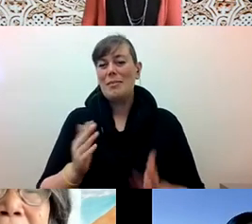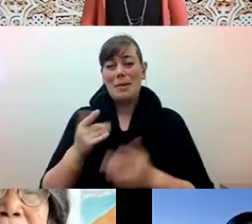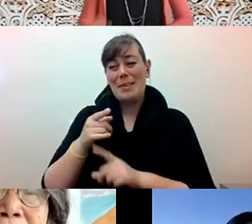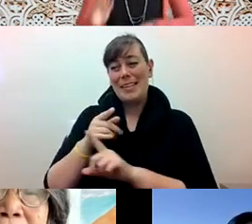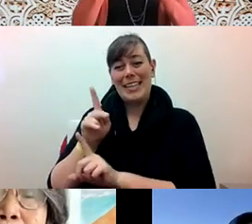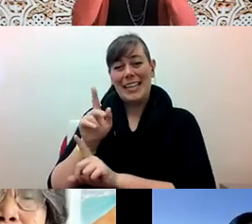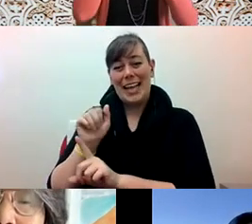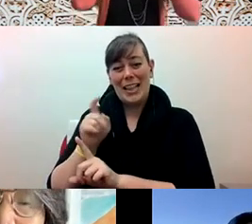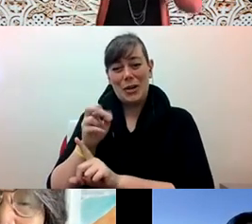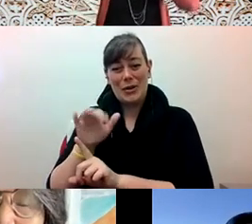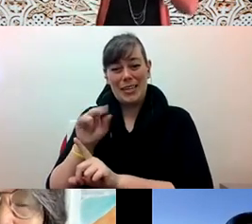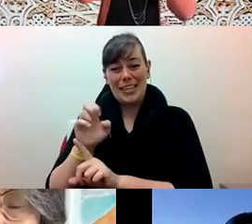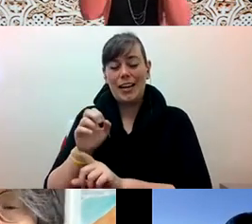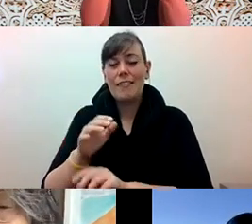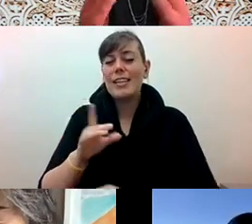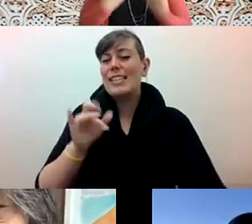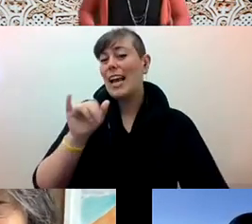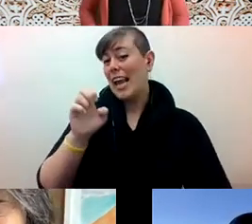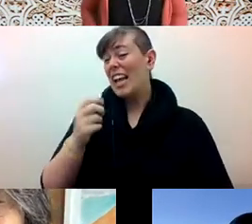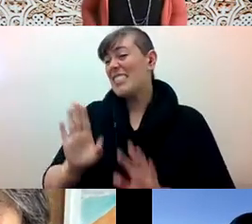Diane Fujino: I would be happy actually to weigh in on this one a little bit